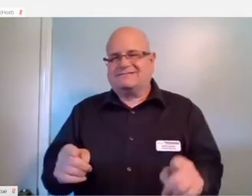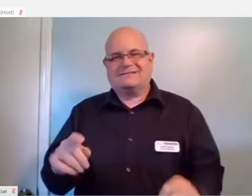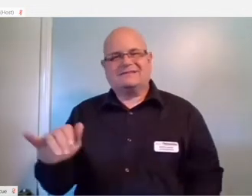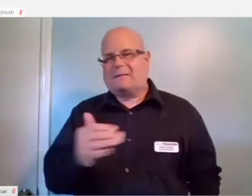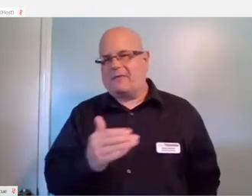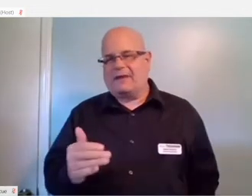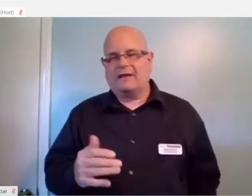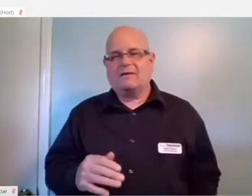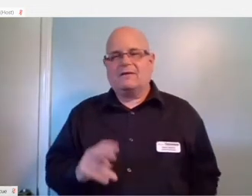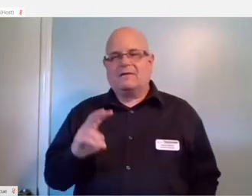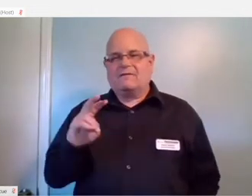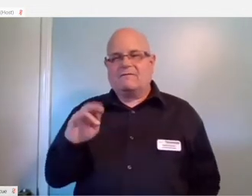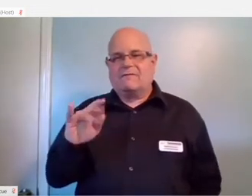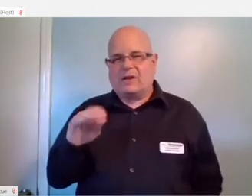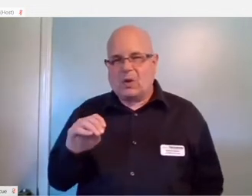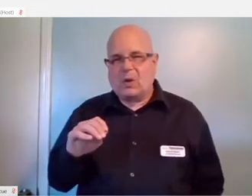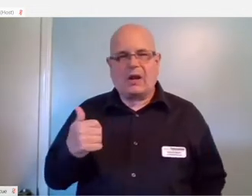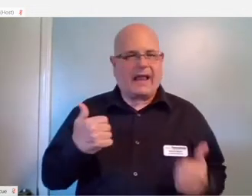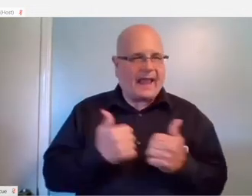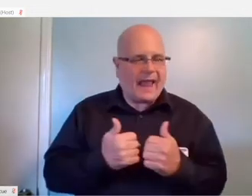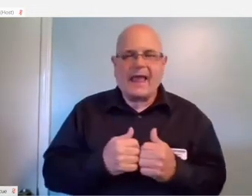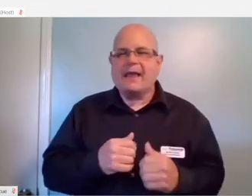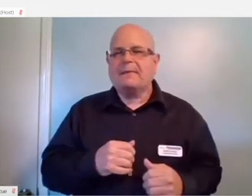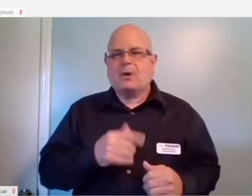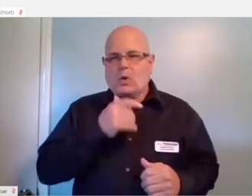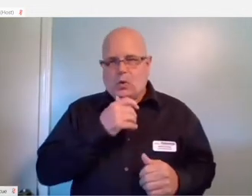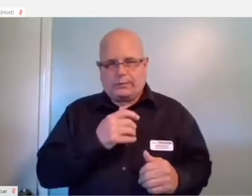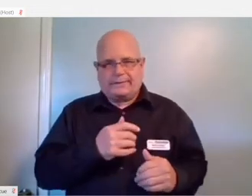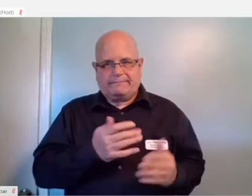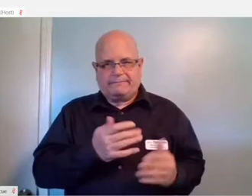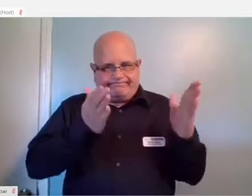So when you're playing a game and a character is saying something, it's pretty standard